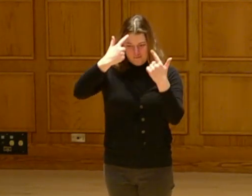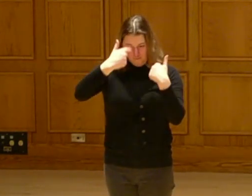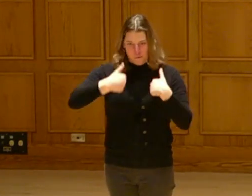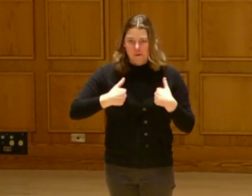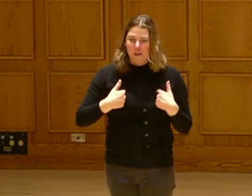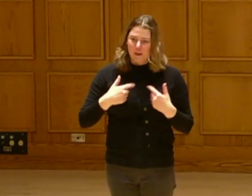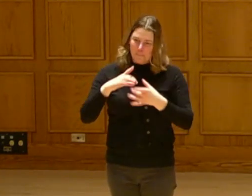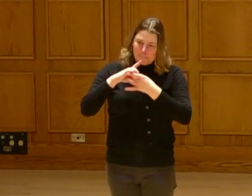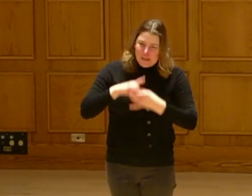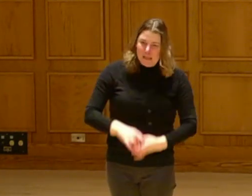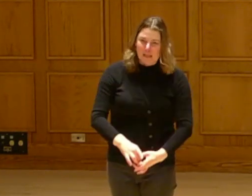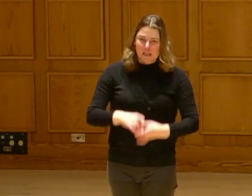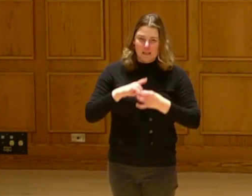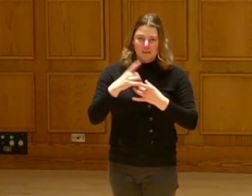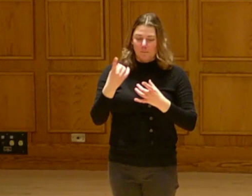I stumbled into purpose, everyone.